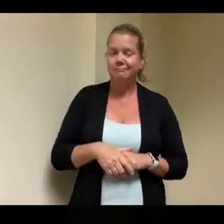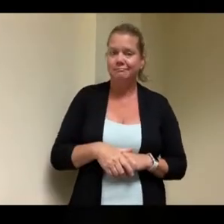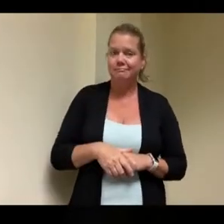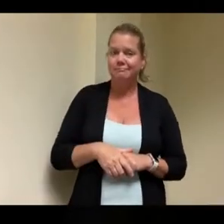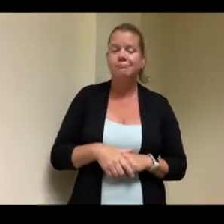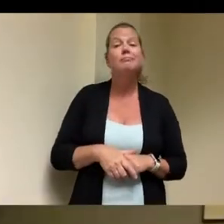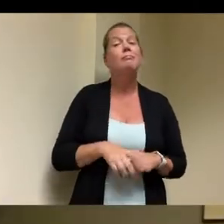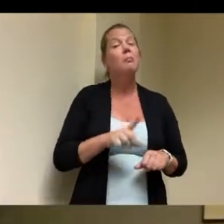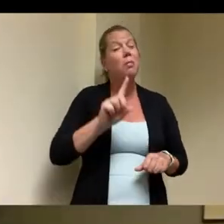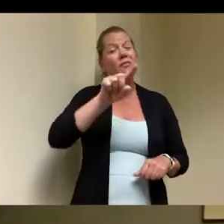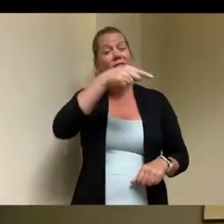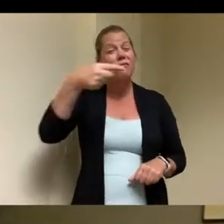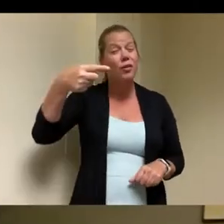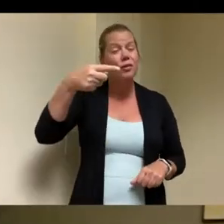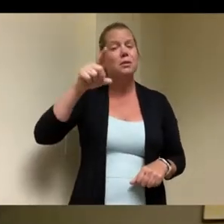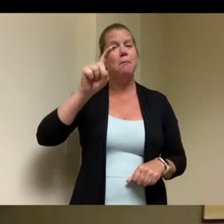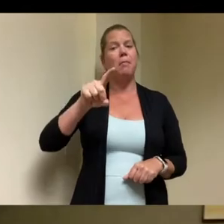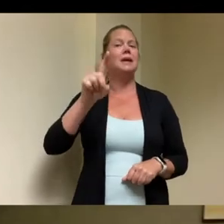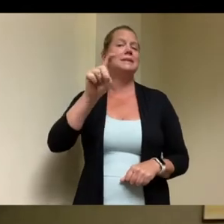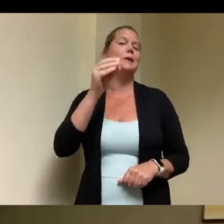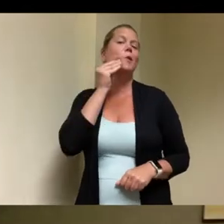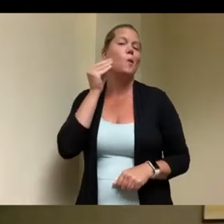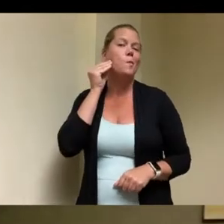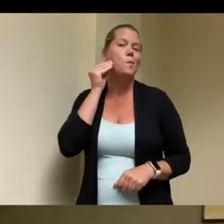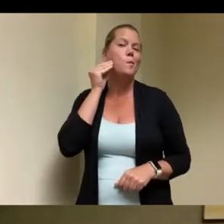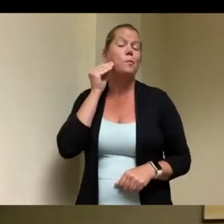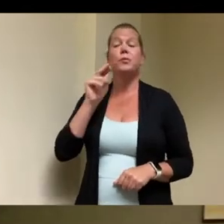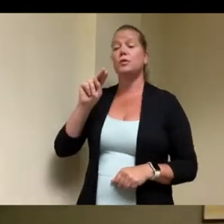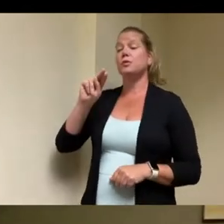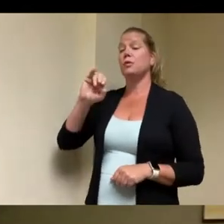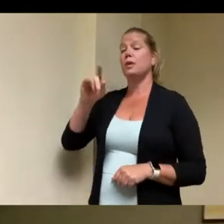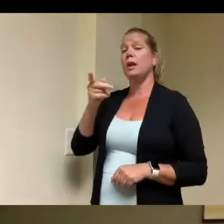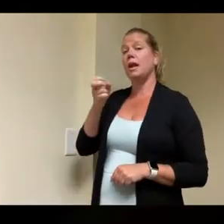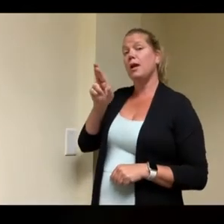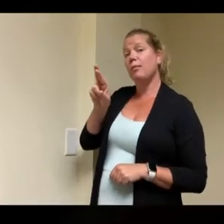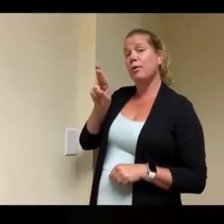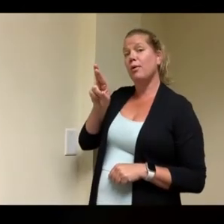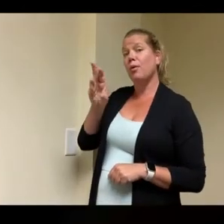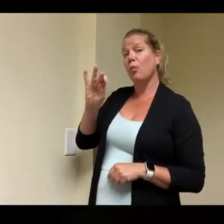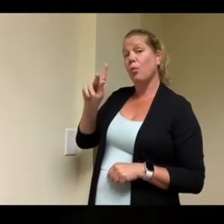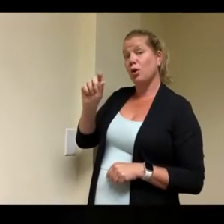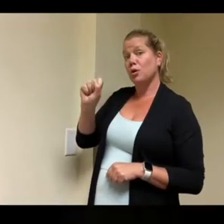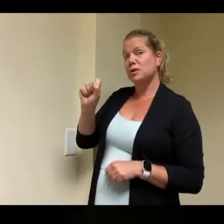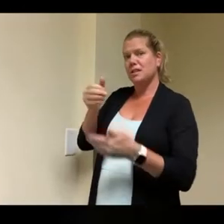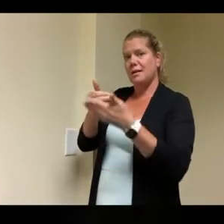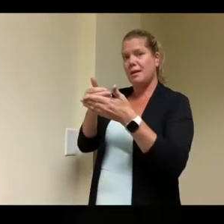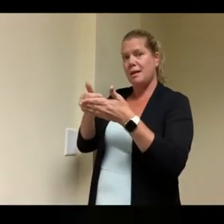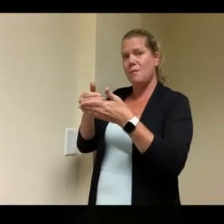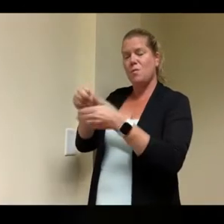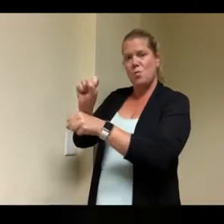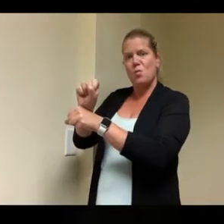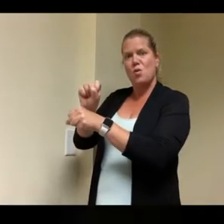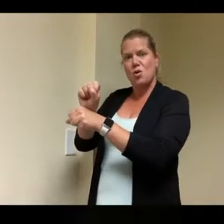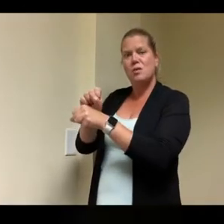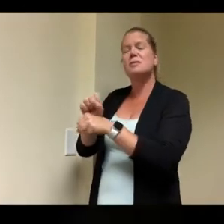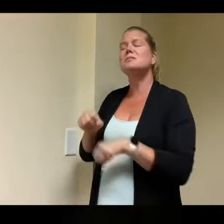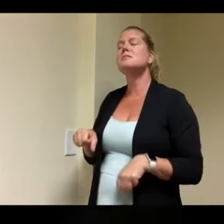yeah and thanks to our friends at neighborworks on we we lease morton street from from them and we we work with